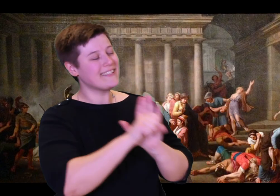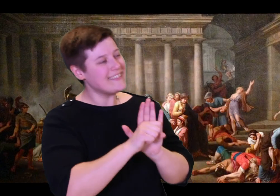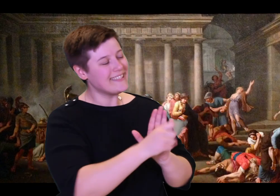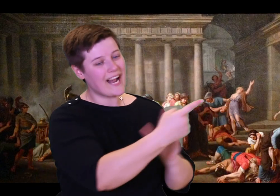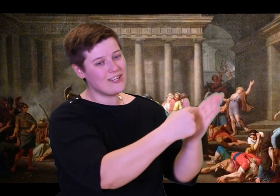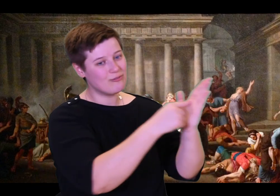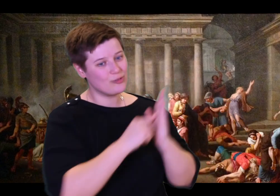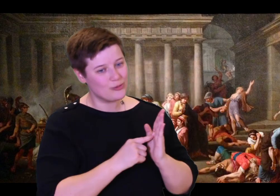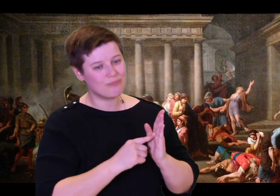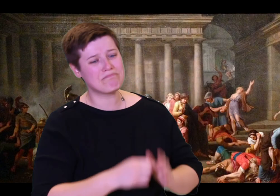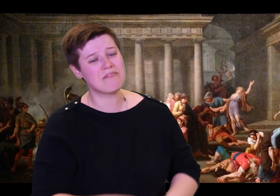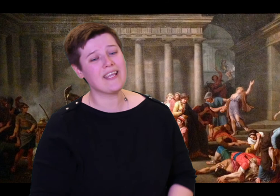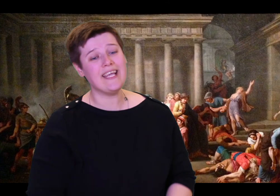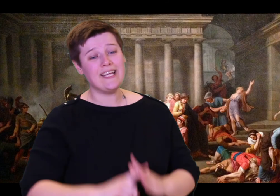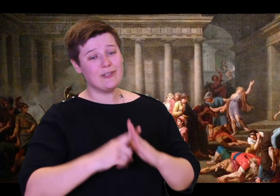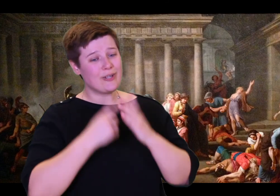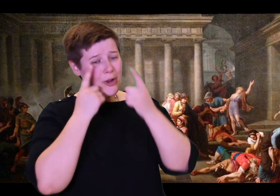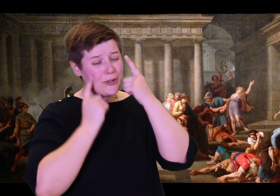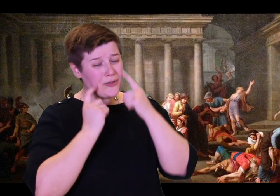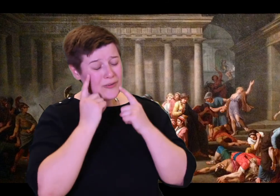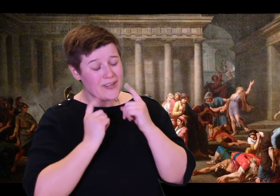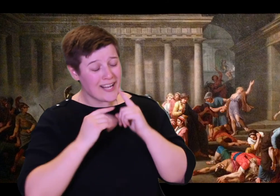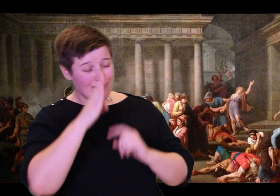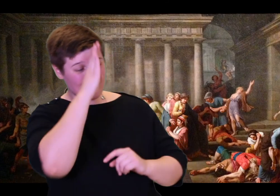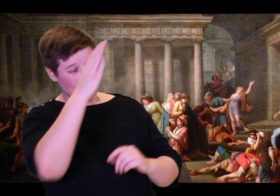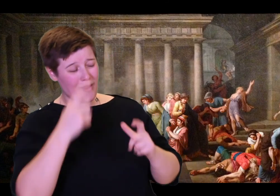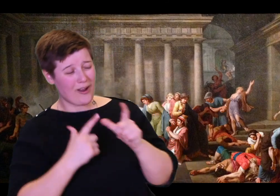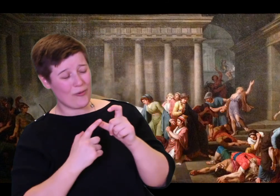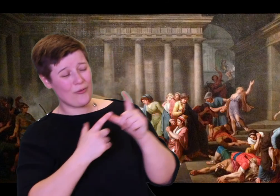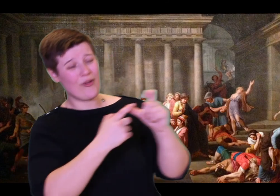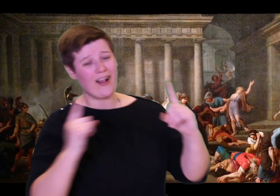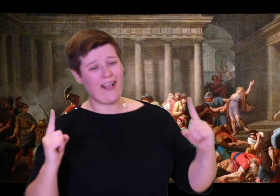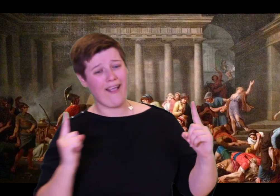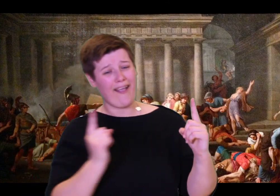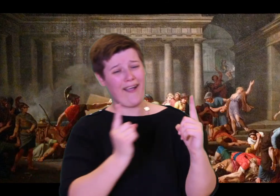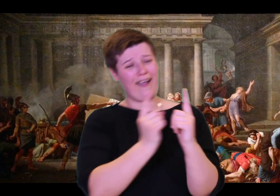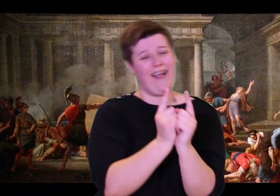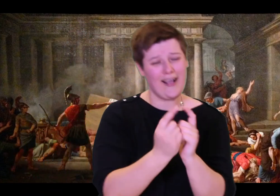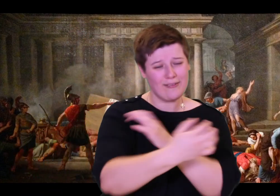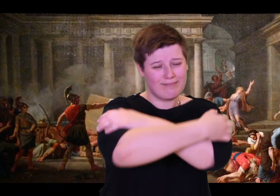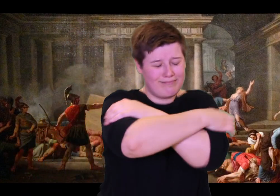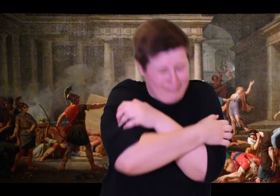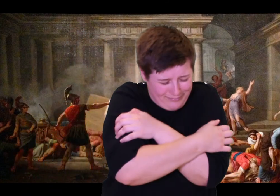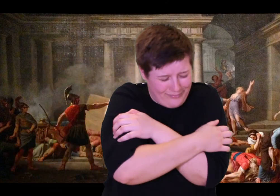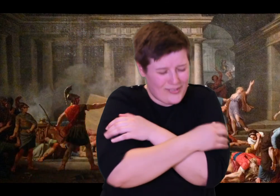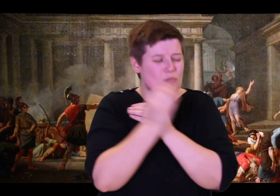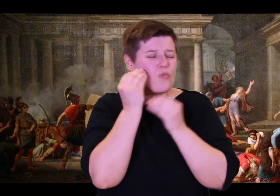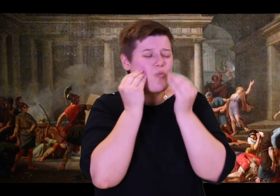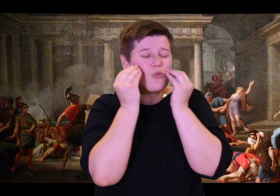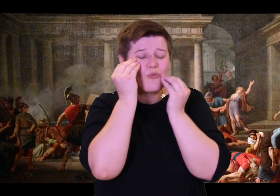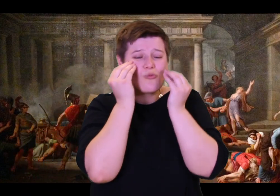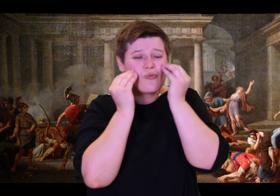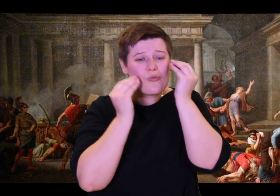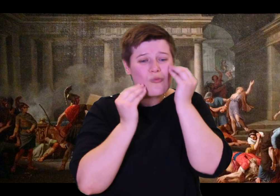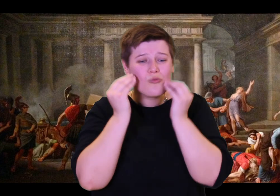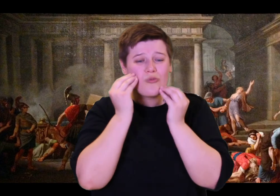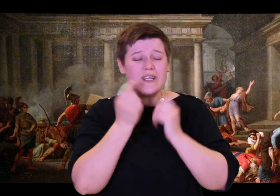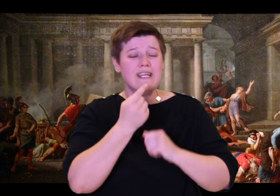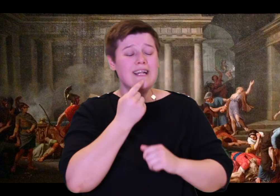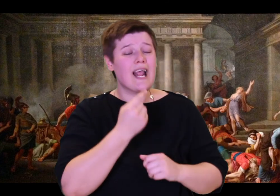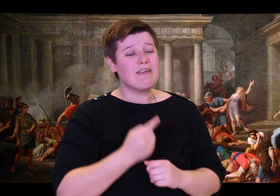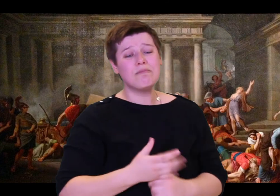it is still safe." At that, her heart and body suddenly relaxed. She recognized the